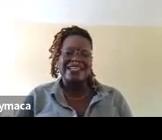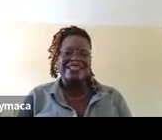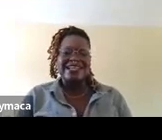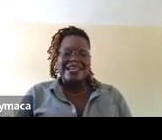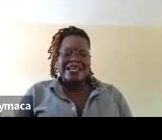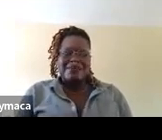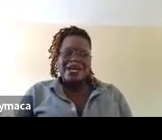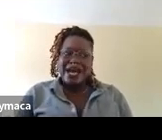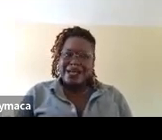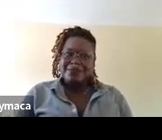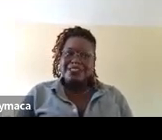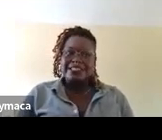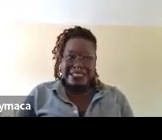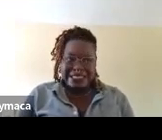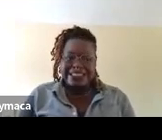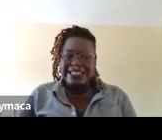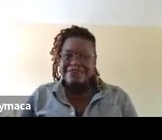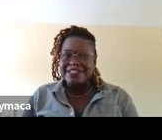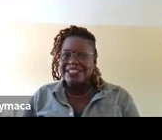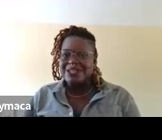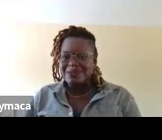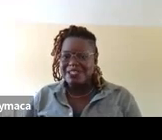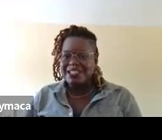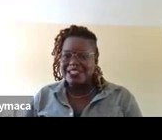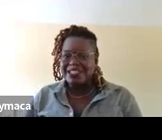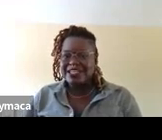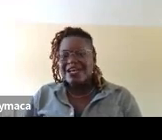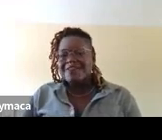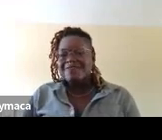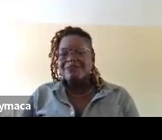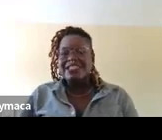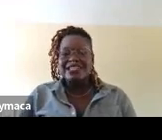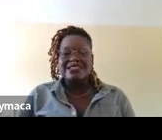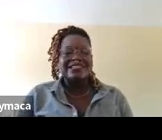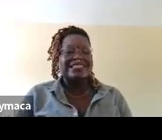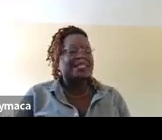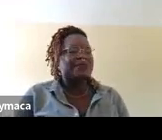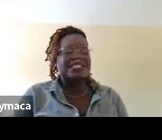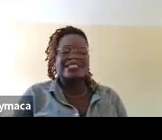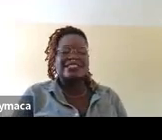And perhaps it is in fitting company, for my shelter is as liberated,